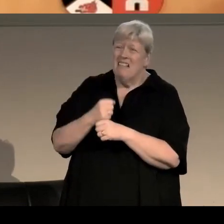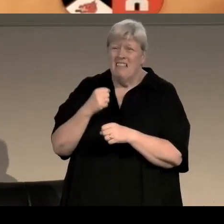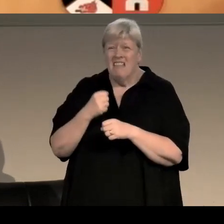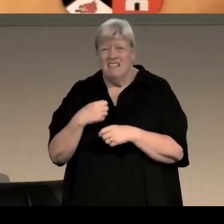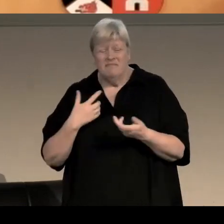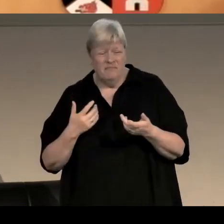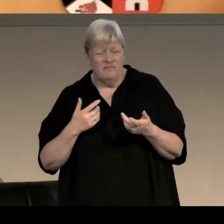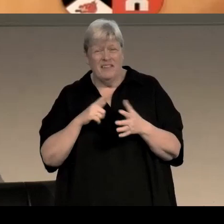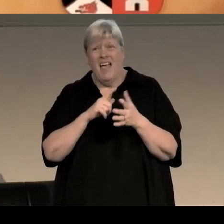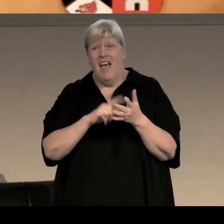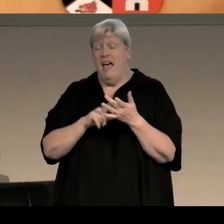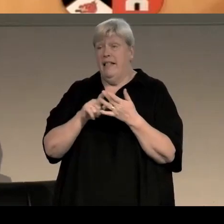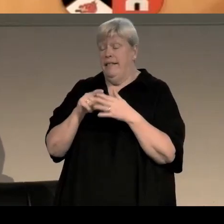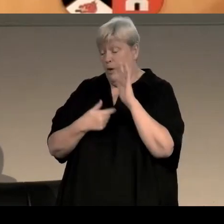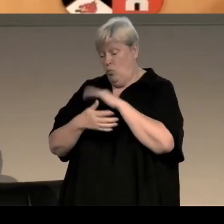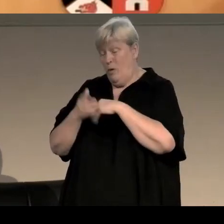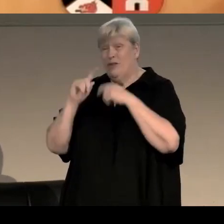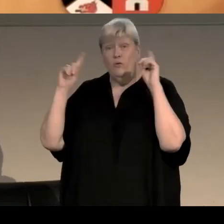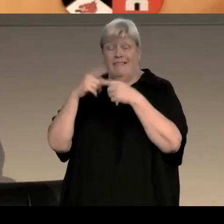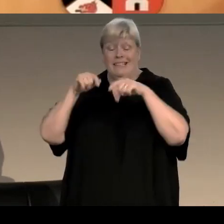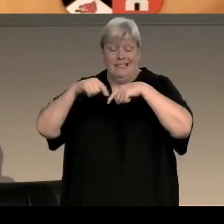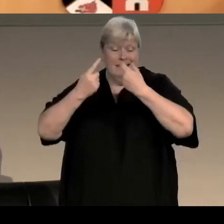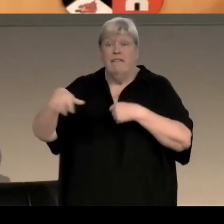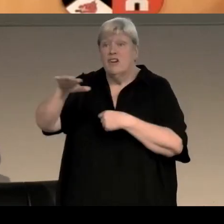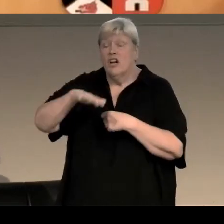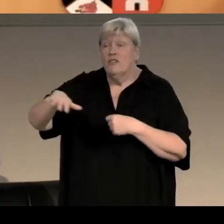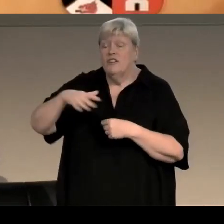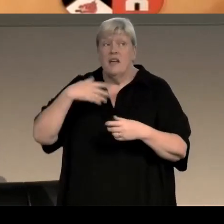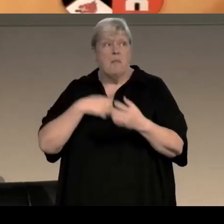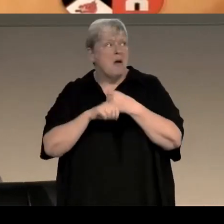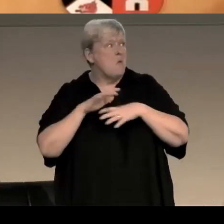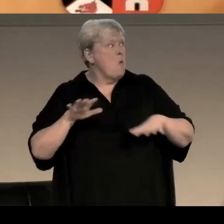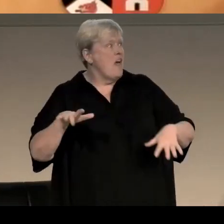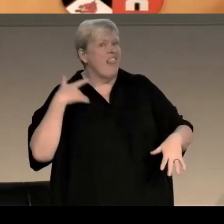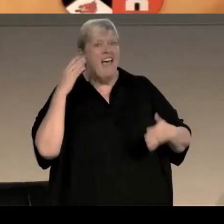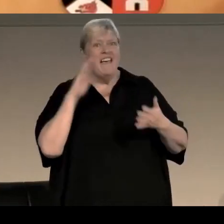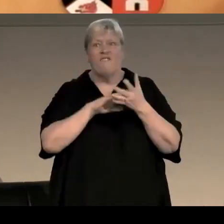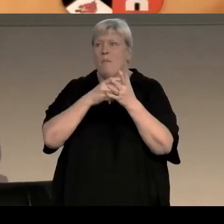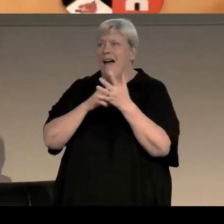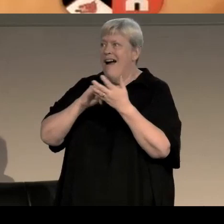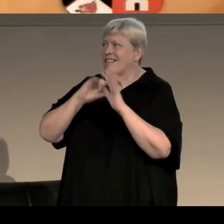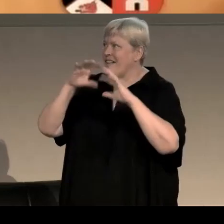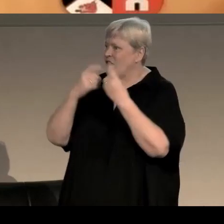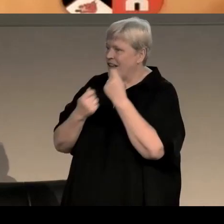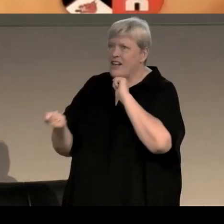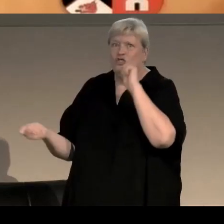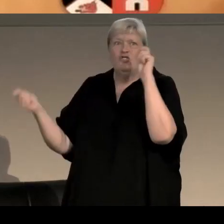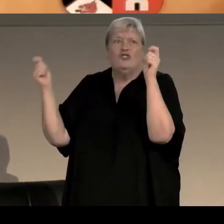Then Allie had gone to university in another country and been parachuted into life on Mars. Everything in Cambridge had been strange.